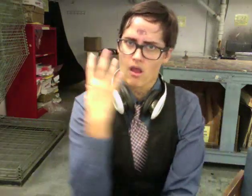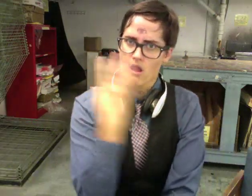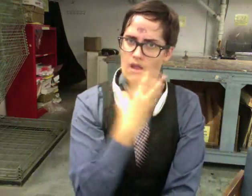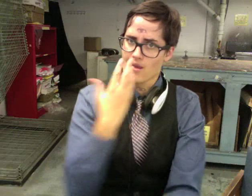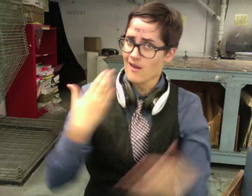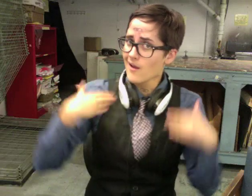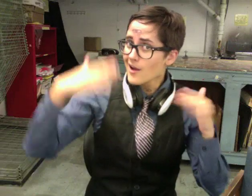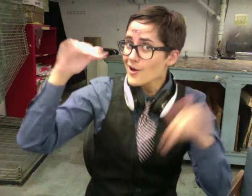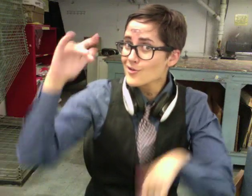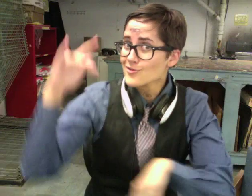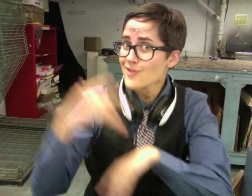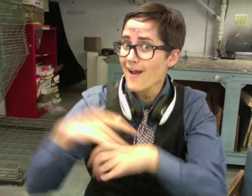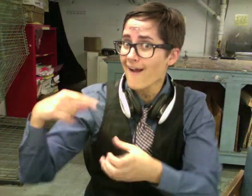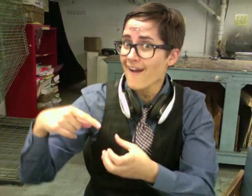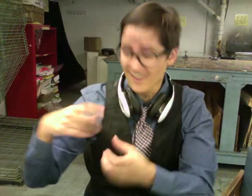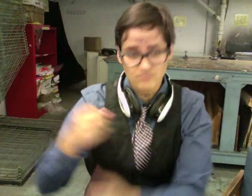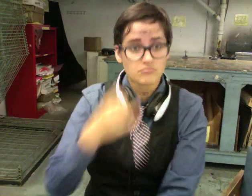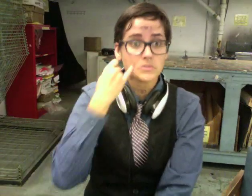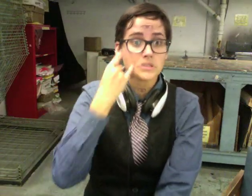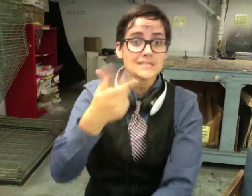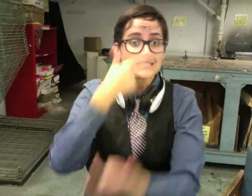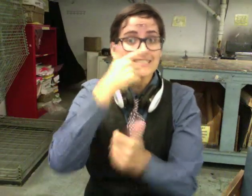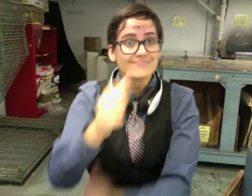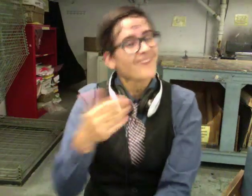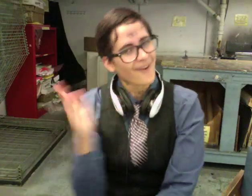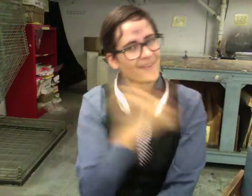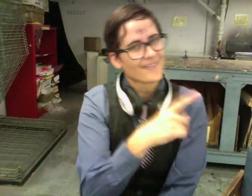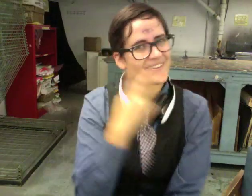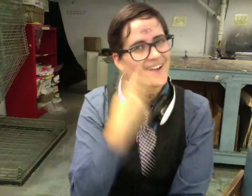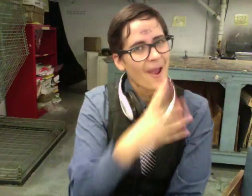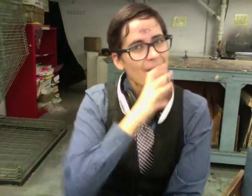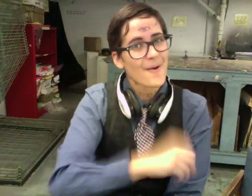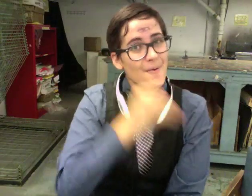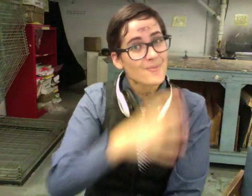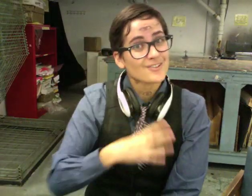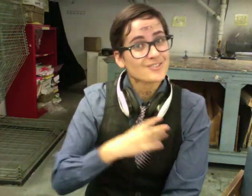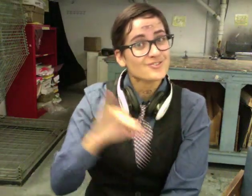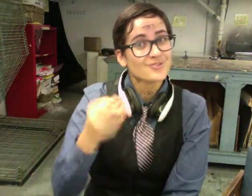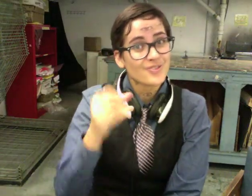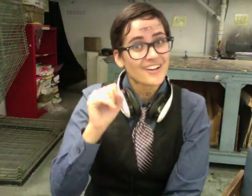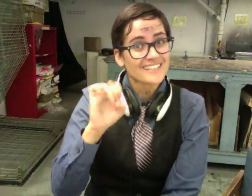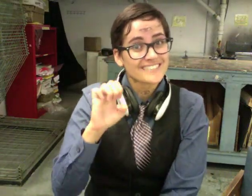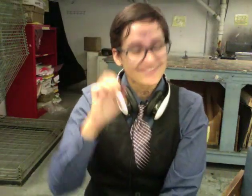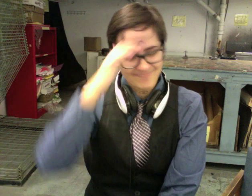If you're interested, contact Old Woman Josie. She's out near the car lot.